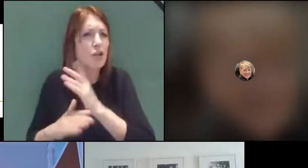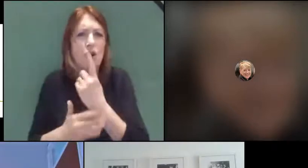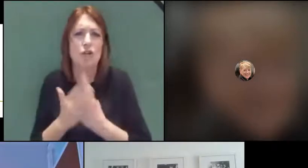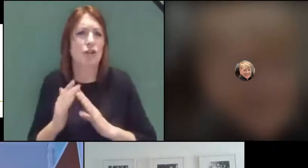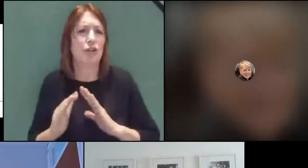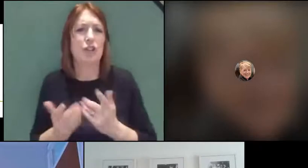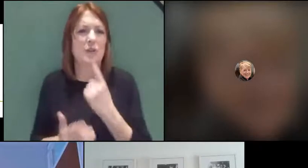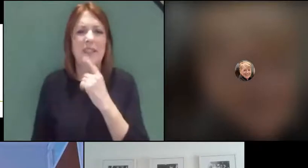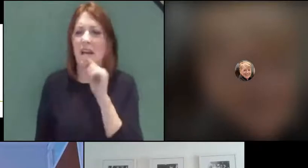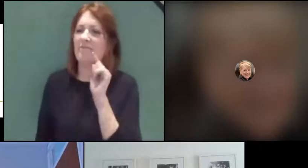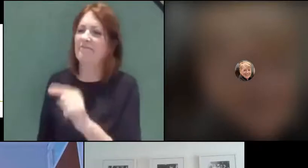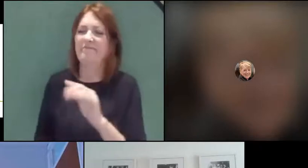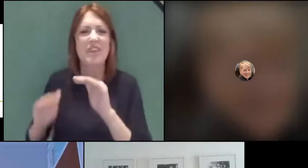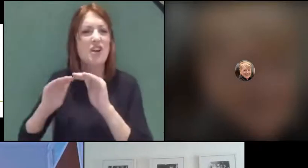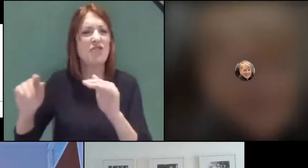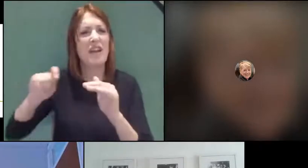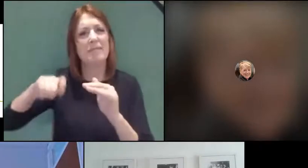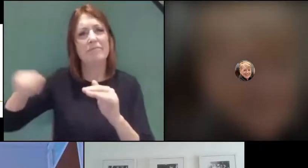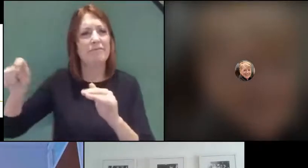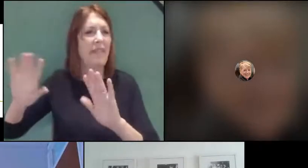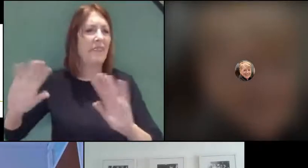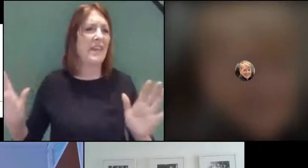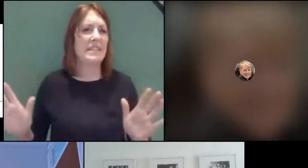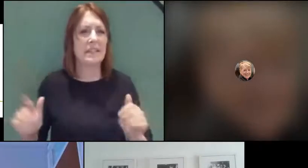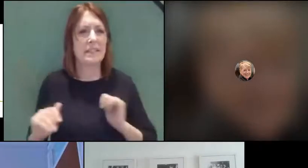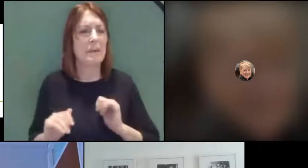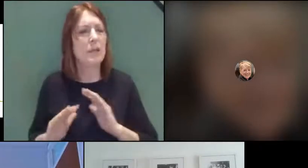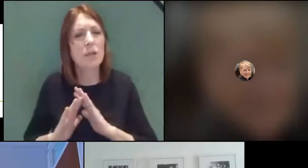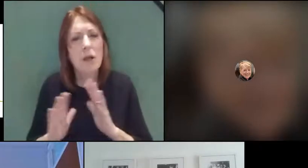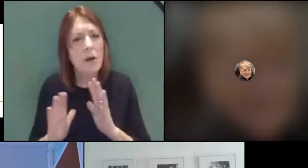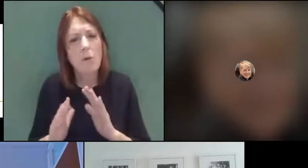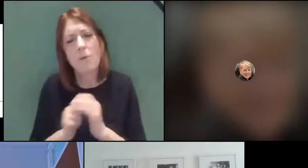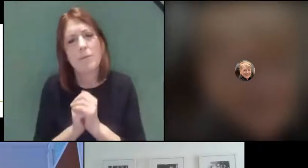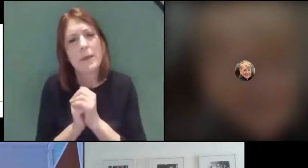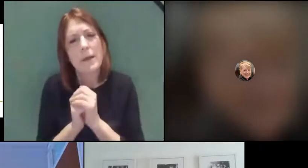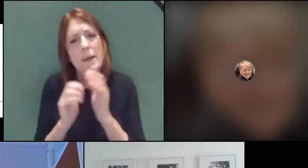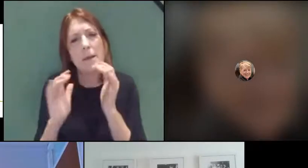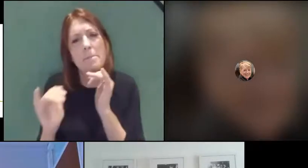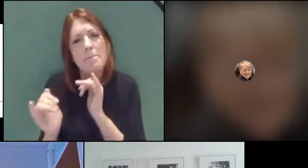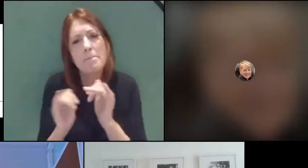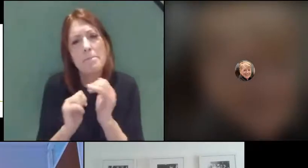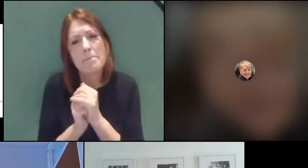this is your grade'. That's what we're expecting to see perhaps what people have secured.